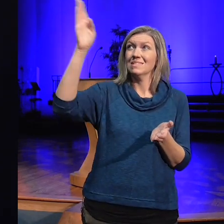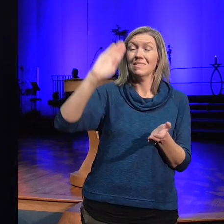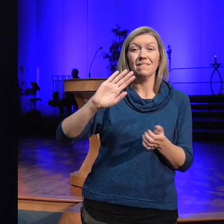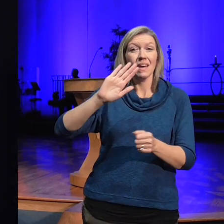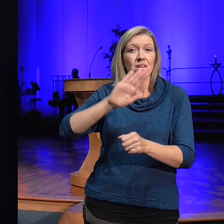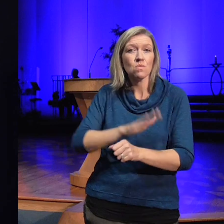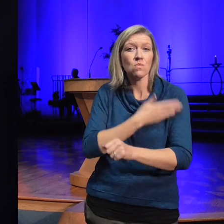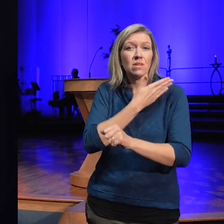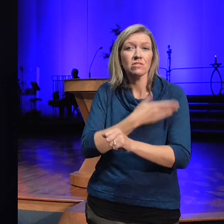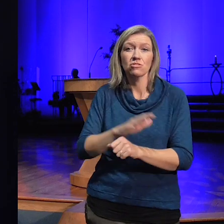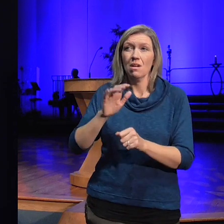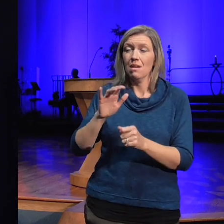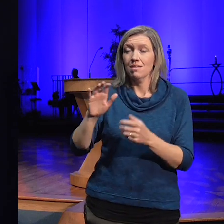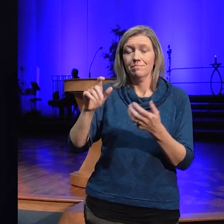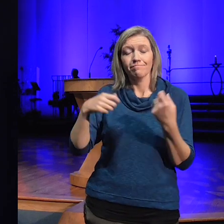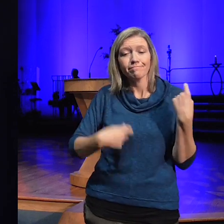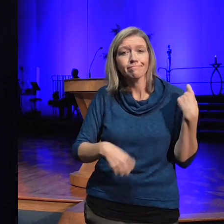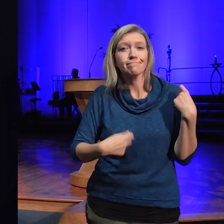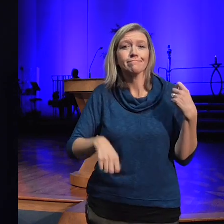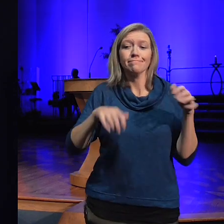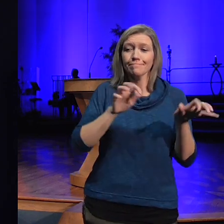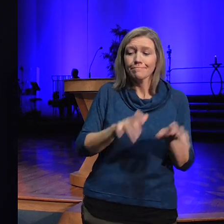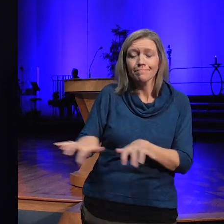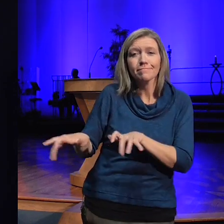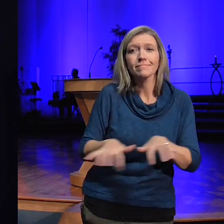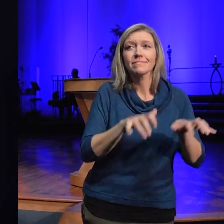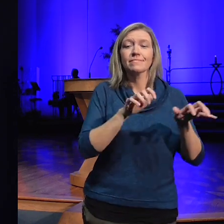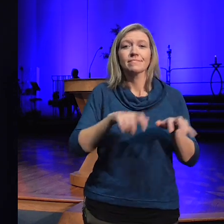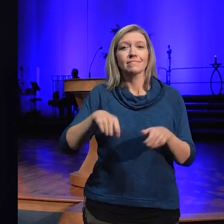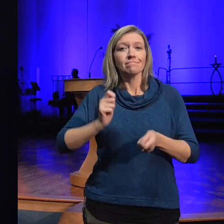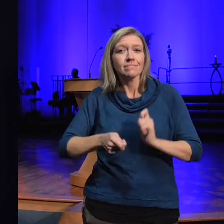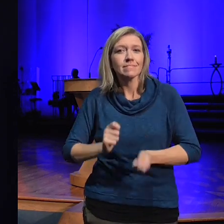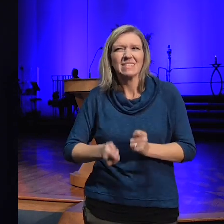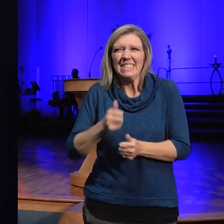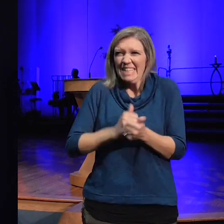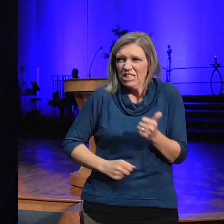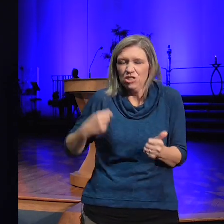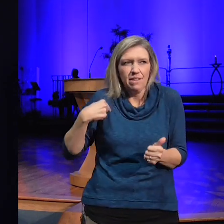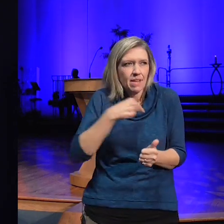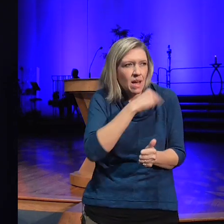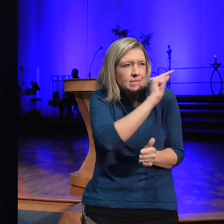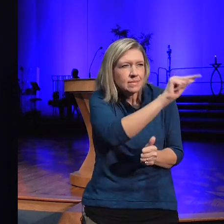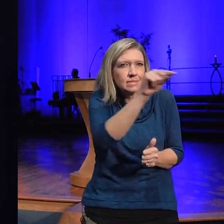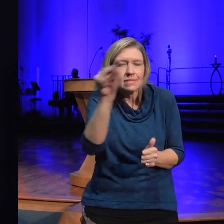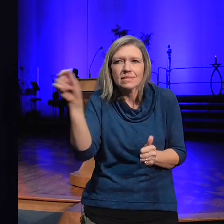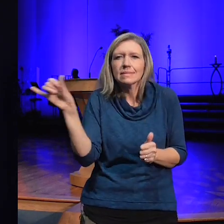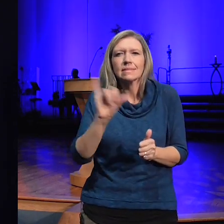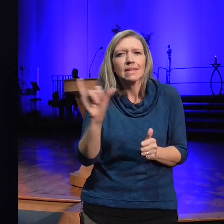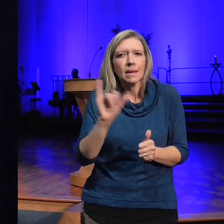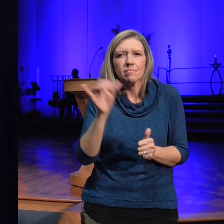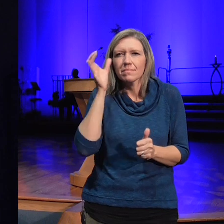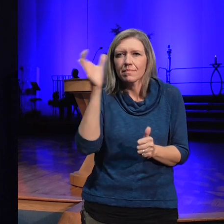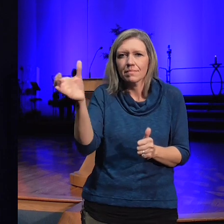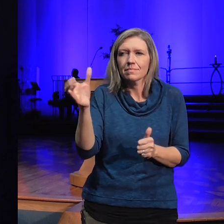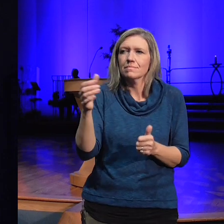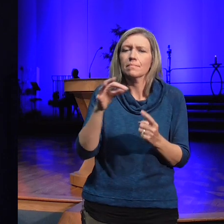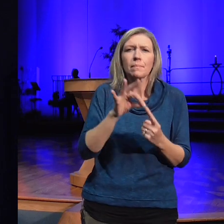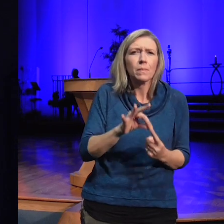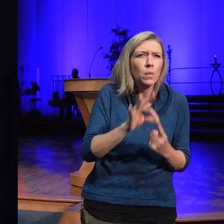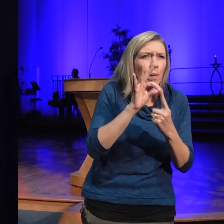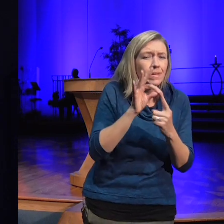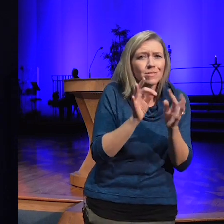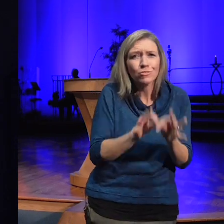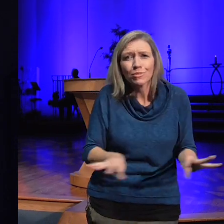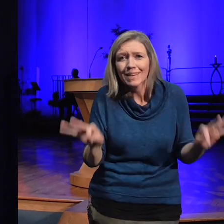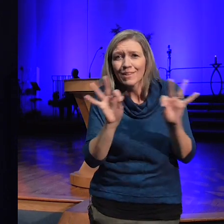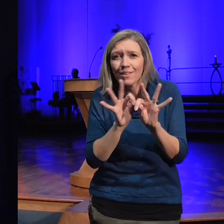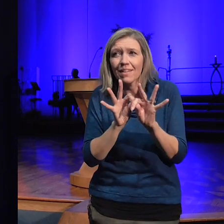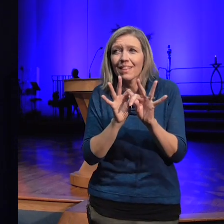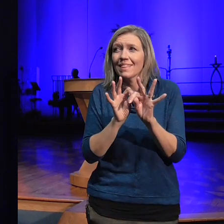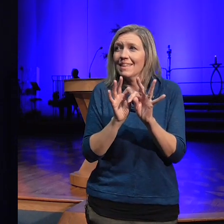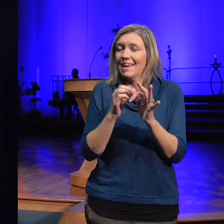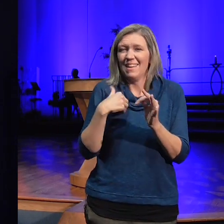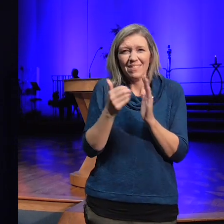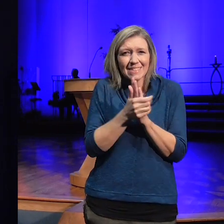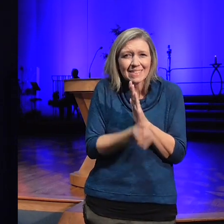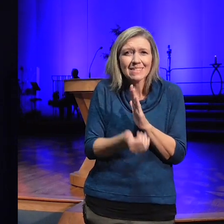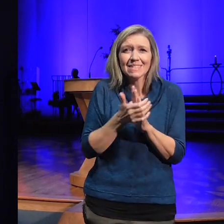of us are instruments so important so critical so unique all our talents and gifts so important to